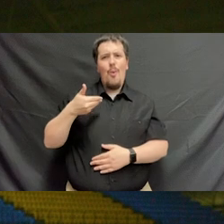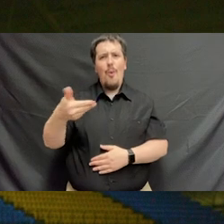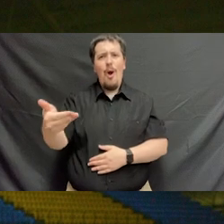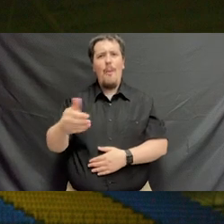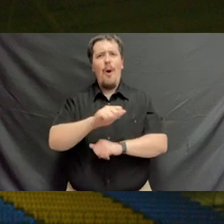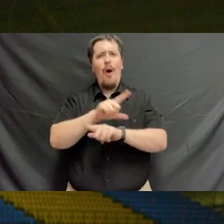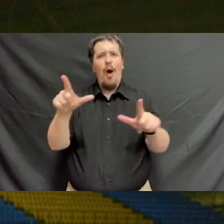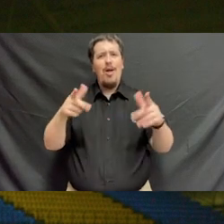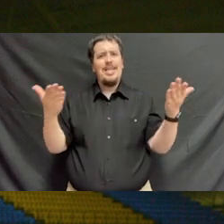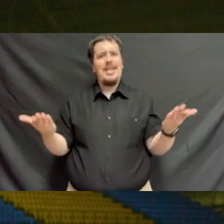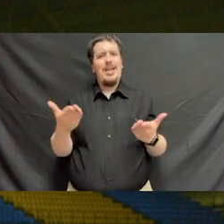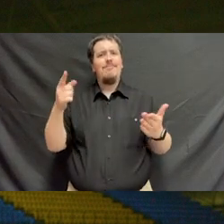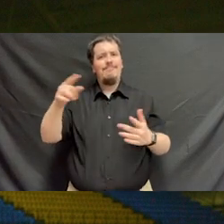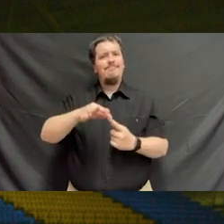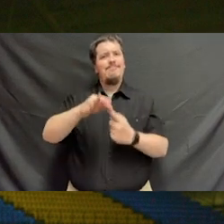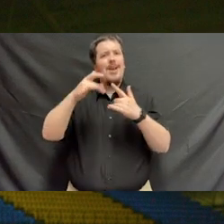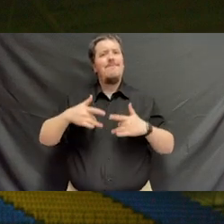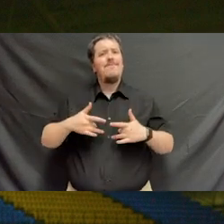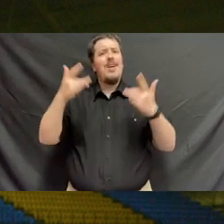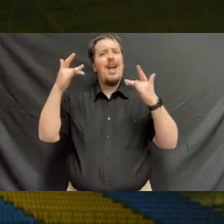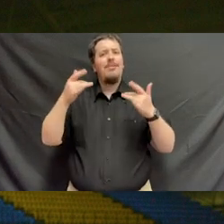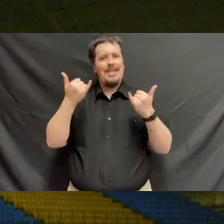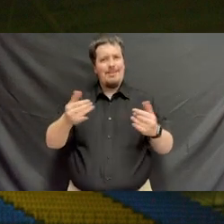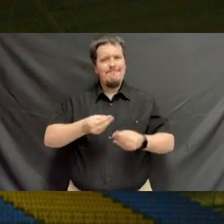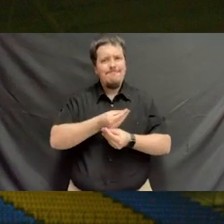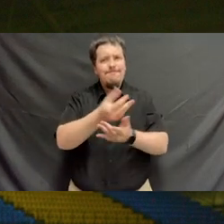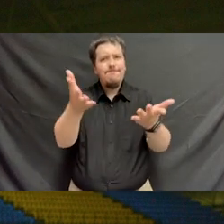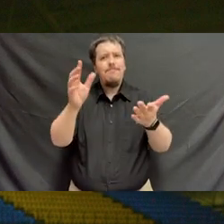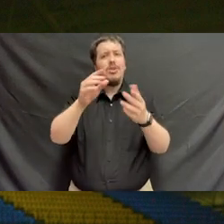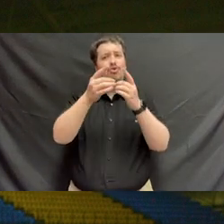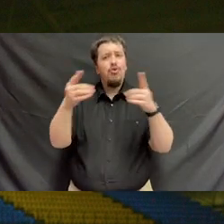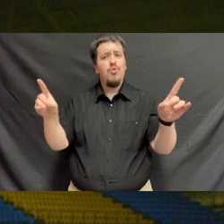I welcome all of you to this milestone occasion as we confer the degrees